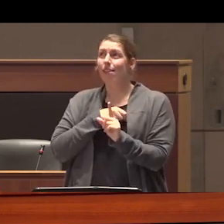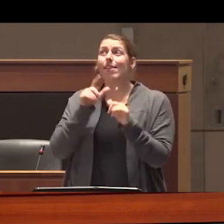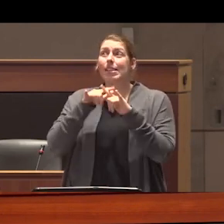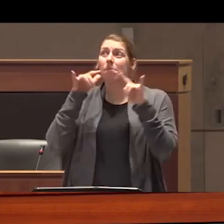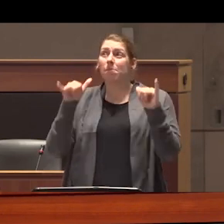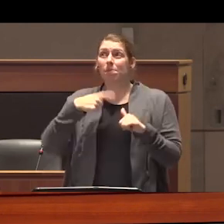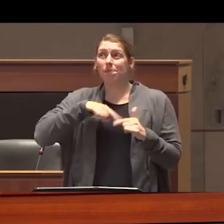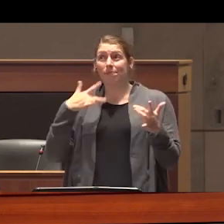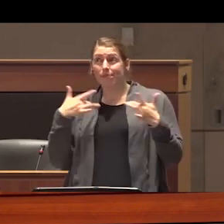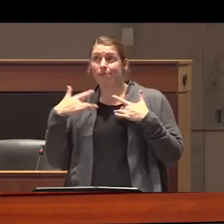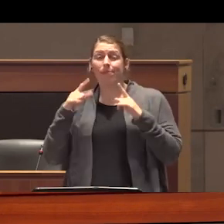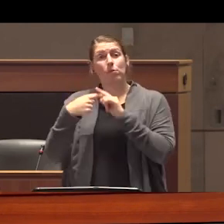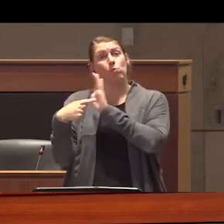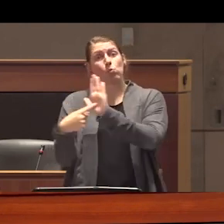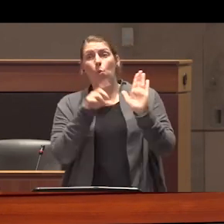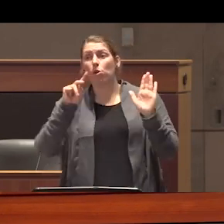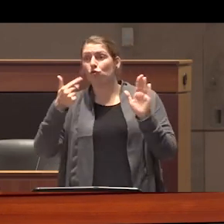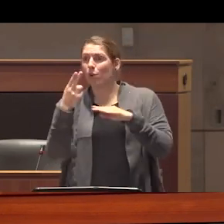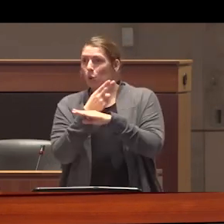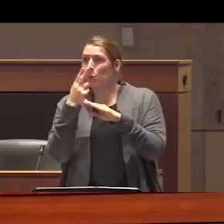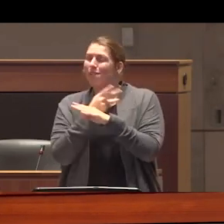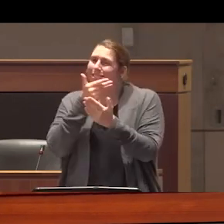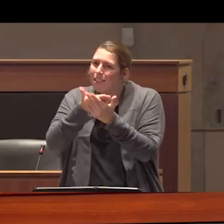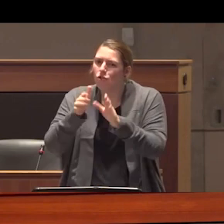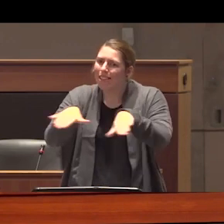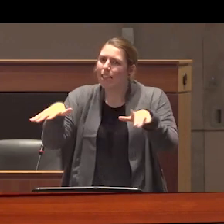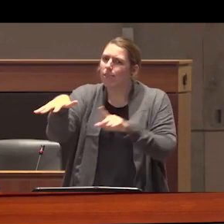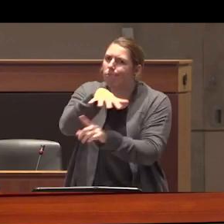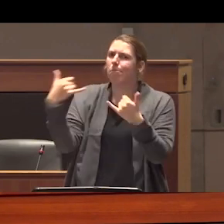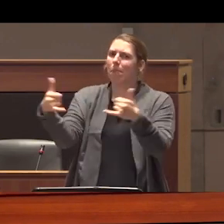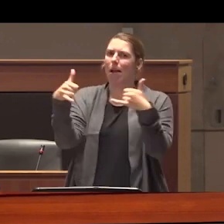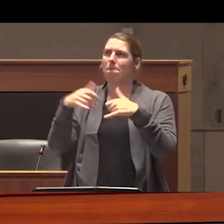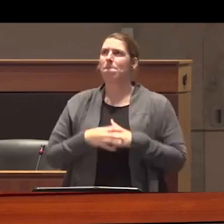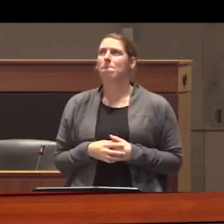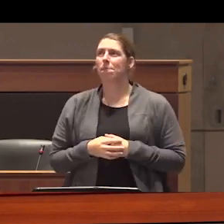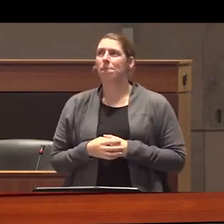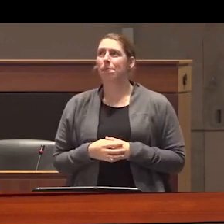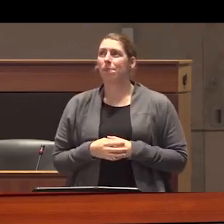concerned about open drug use in public space especially near where kids play Bill 34 has